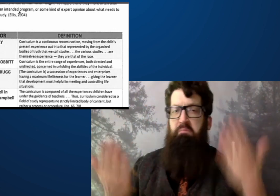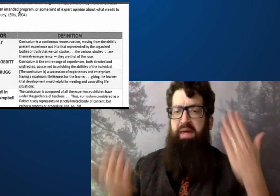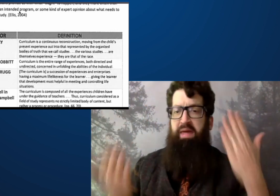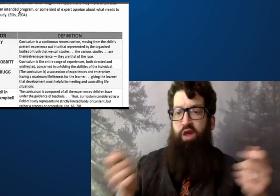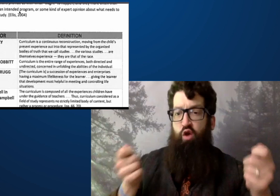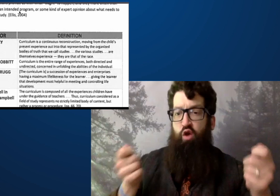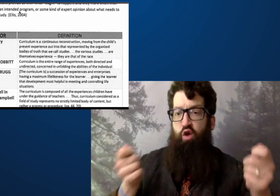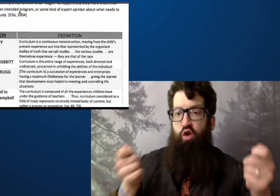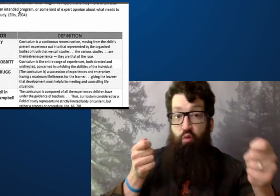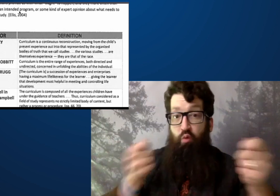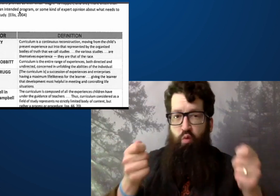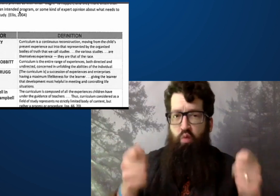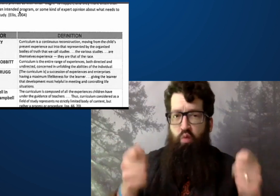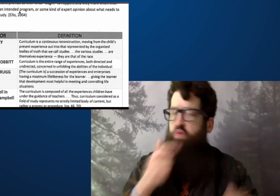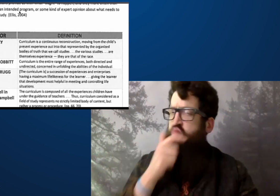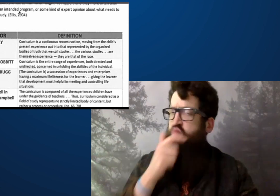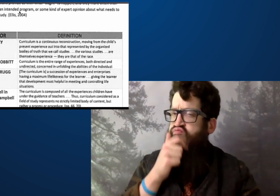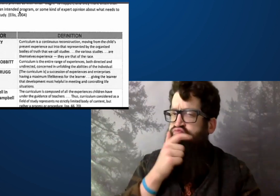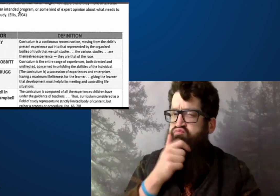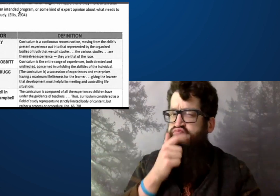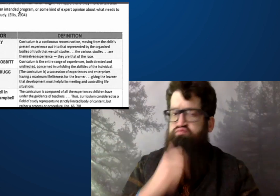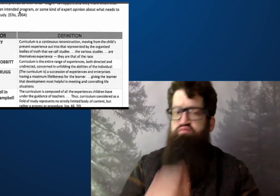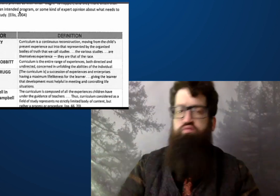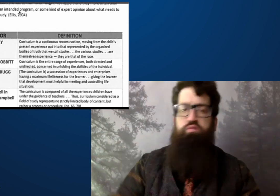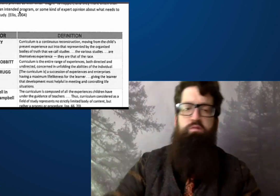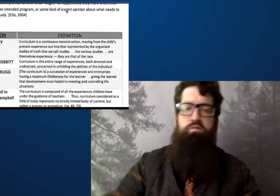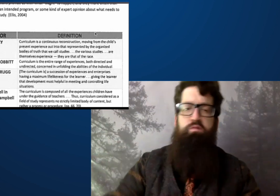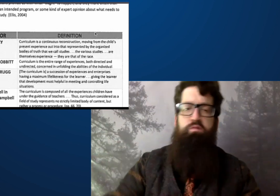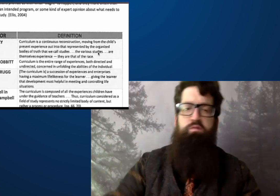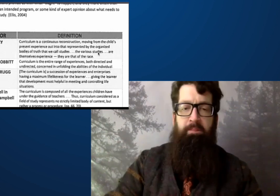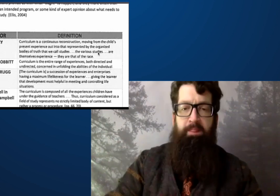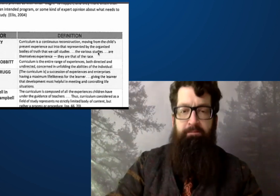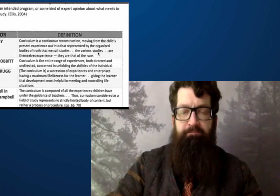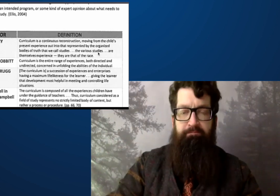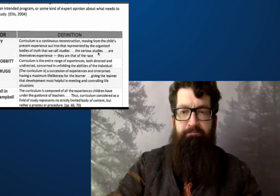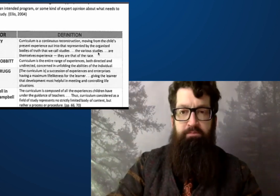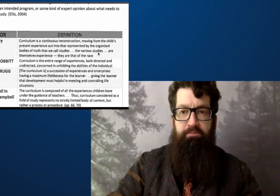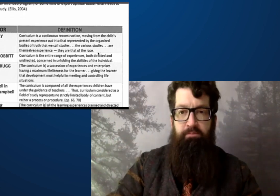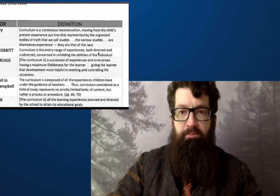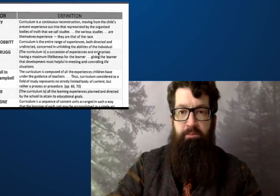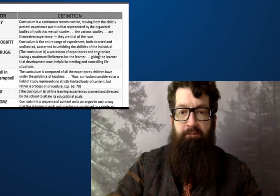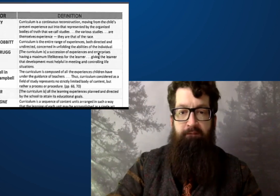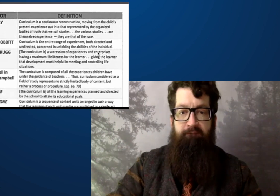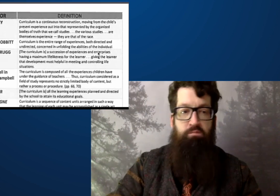might be one of the words you choose for this one could be Controlling.